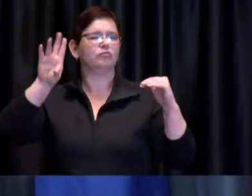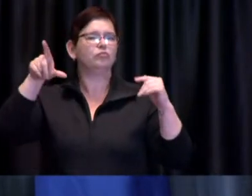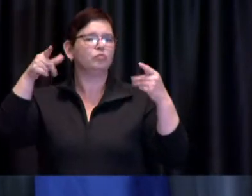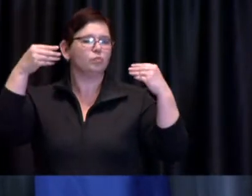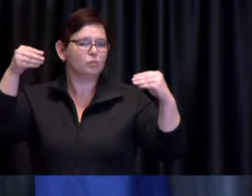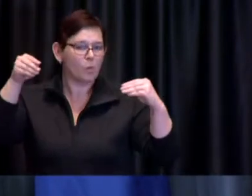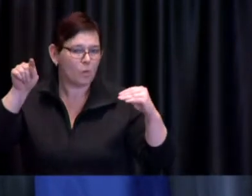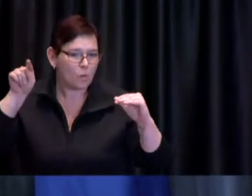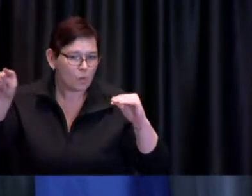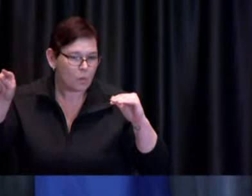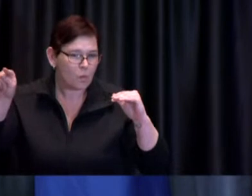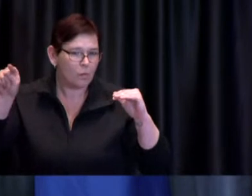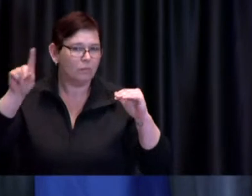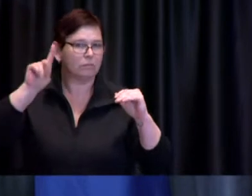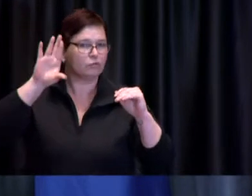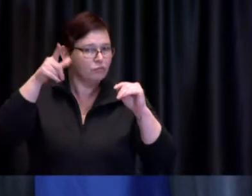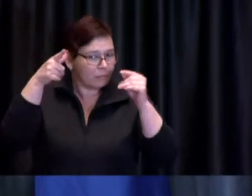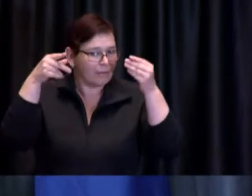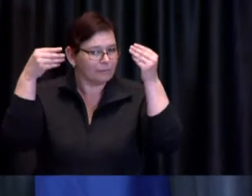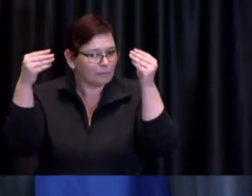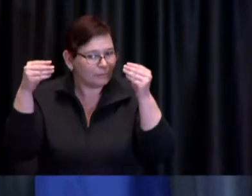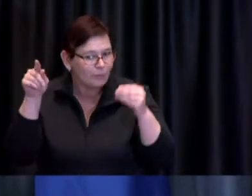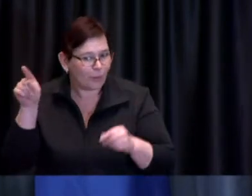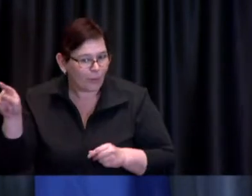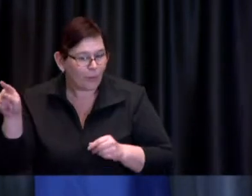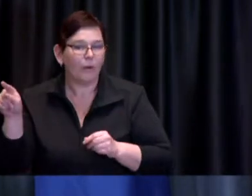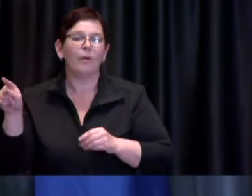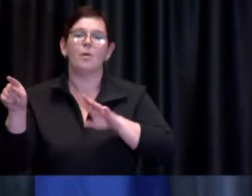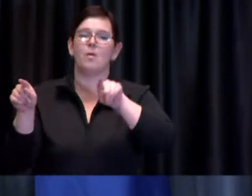and through participating primary care practices as well